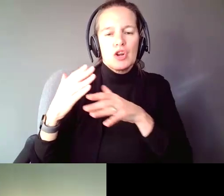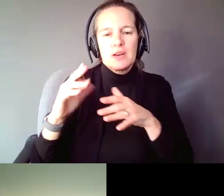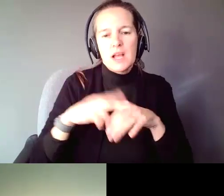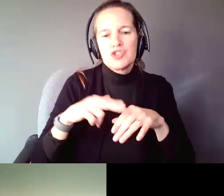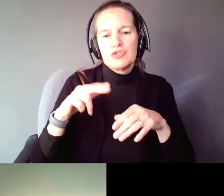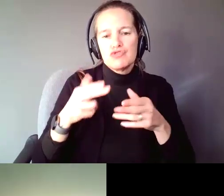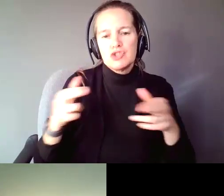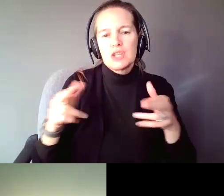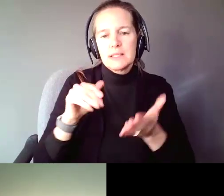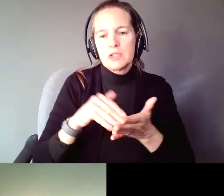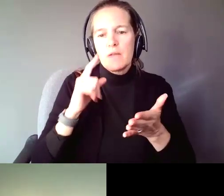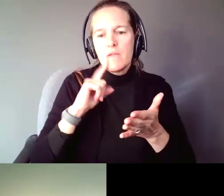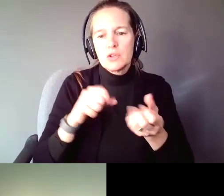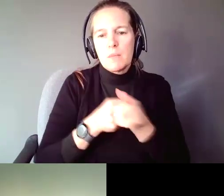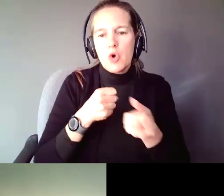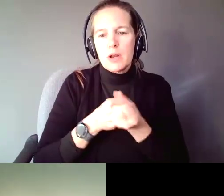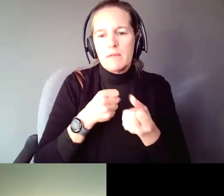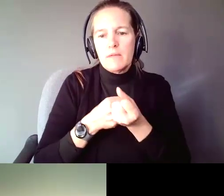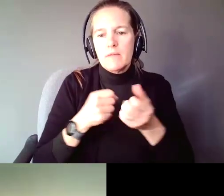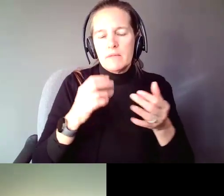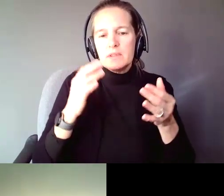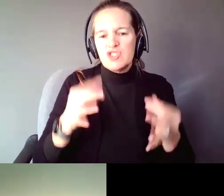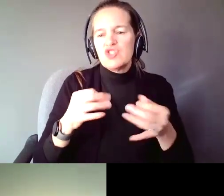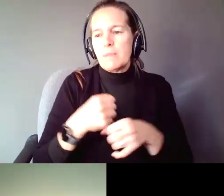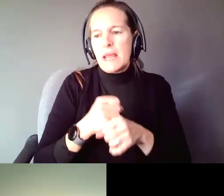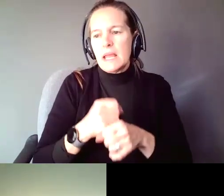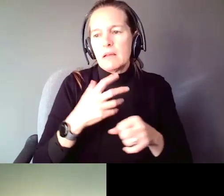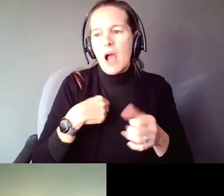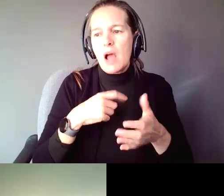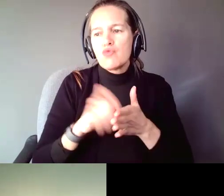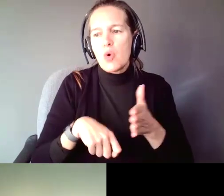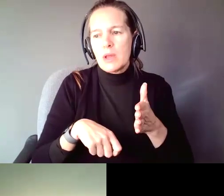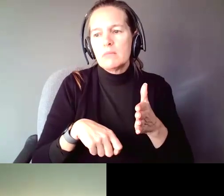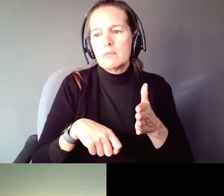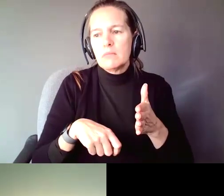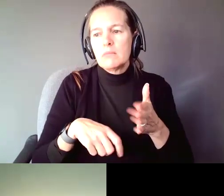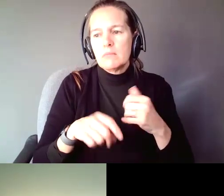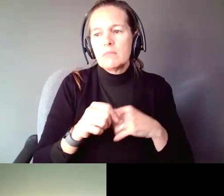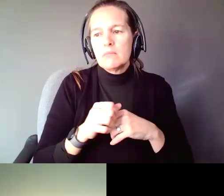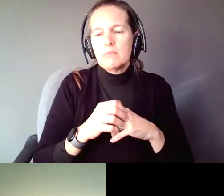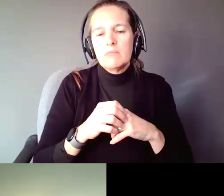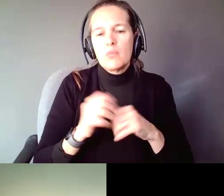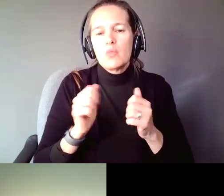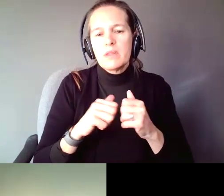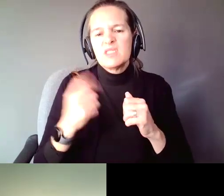for Supported Decision Making. I wrote it with people from the ACLU. Someone asked me to read